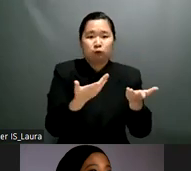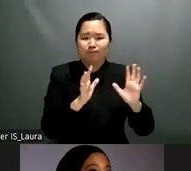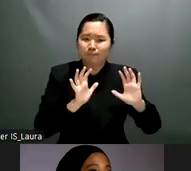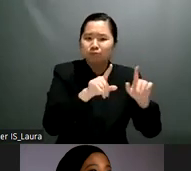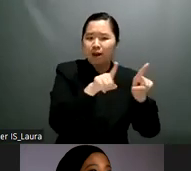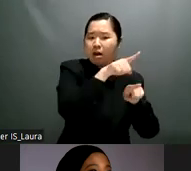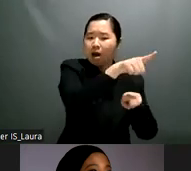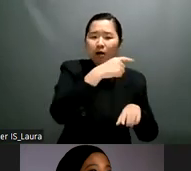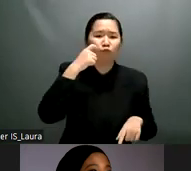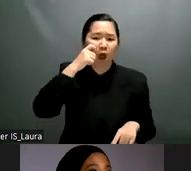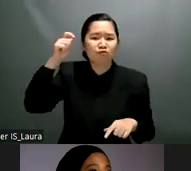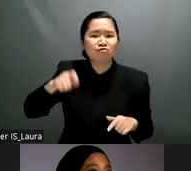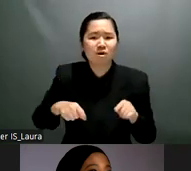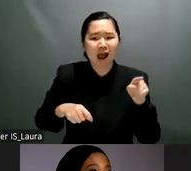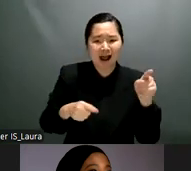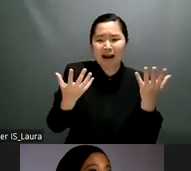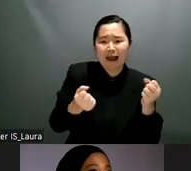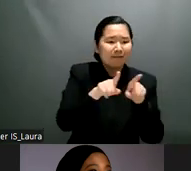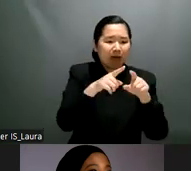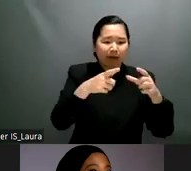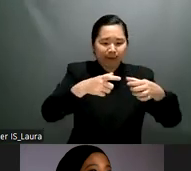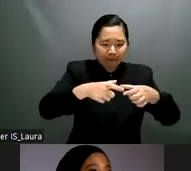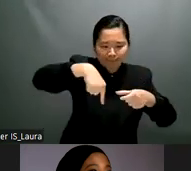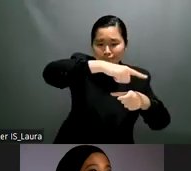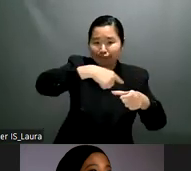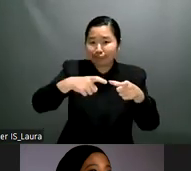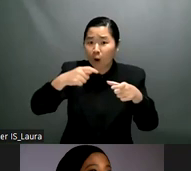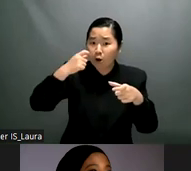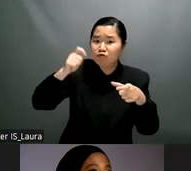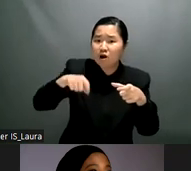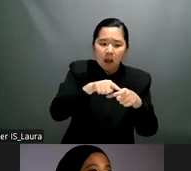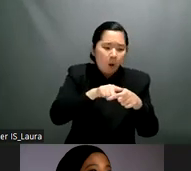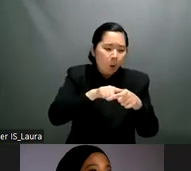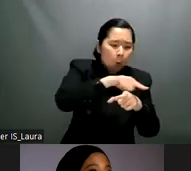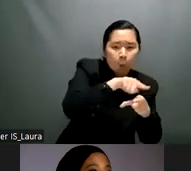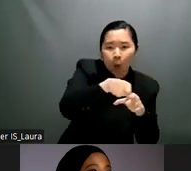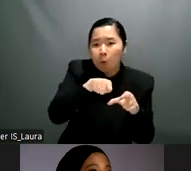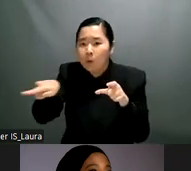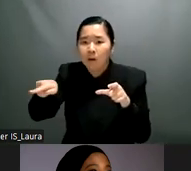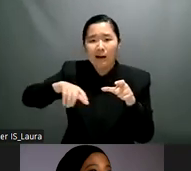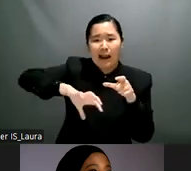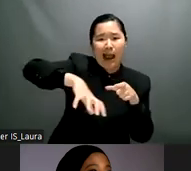we are going backwards we are again considerate as venerables who need to be protected back from